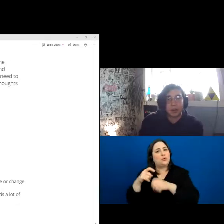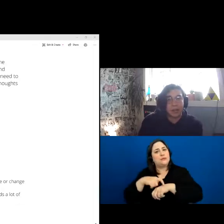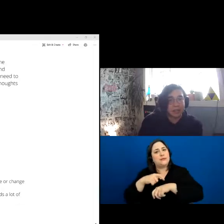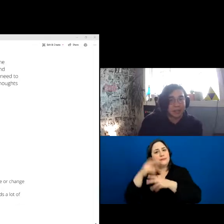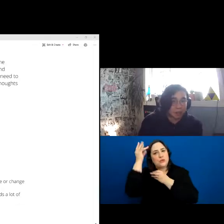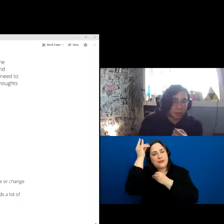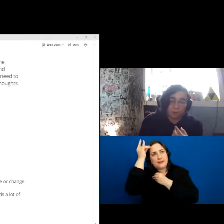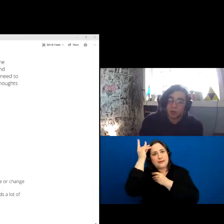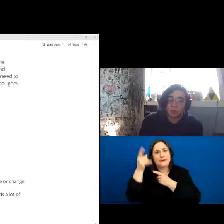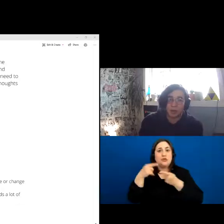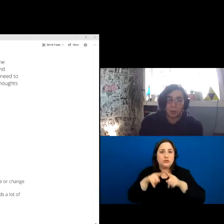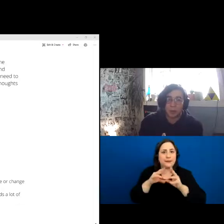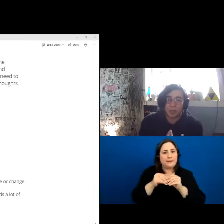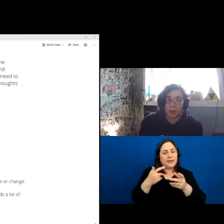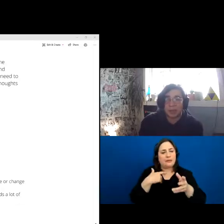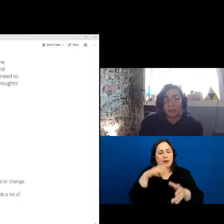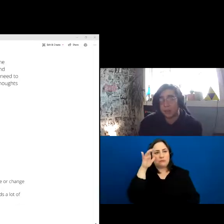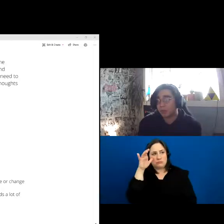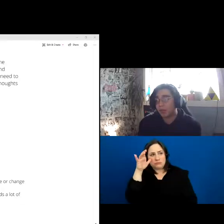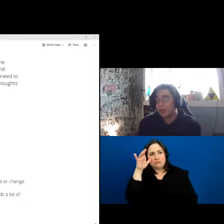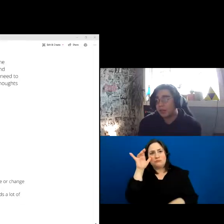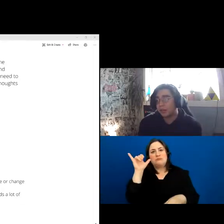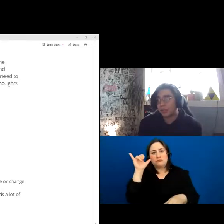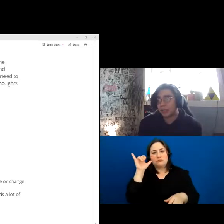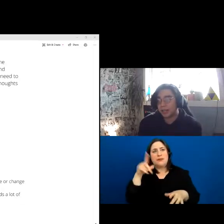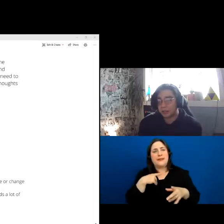at this session, and for the most part they won’t be able to give their input during that session.